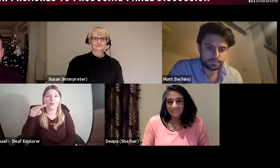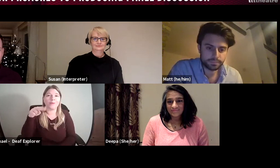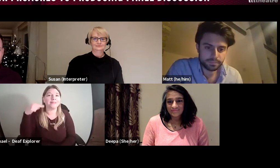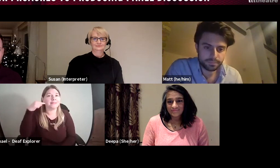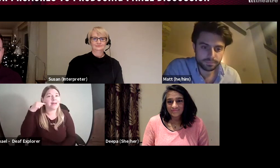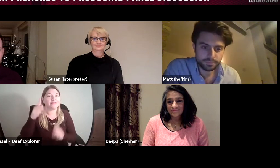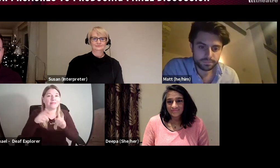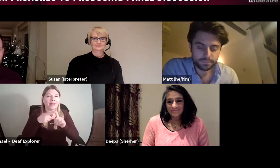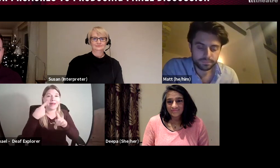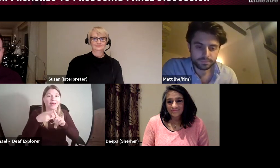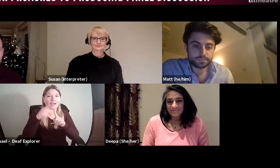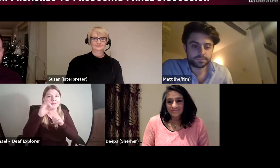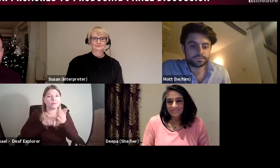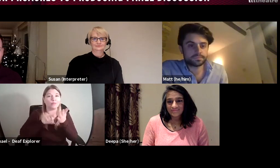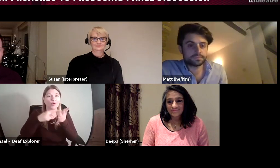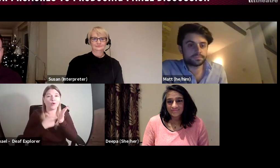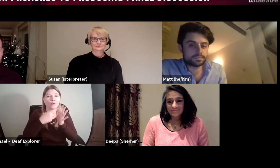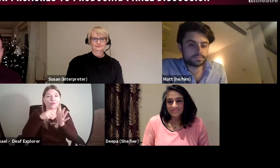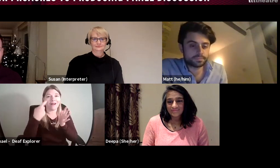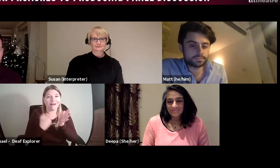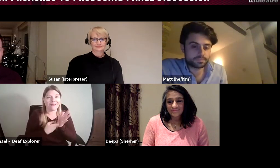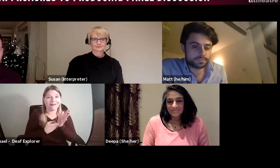I work for a company called Deaf Explorer.